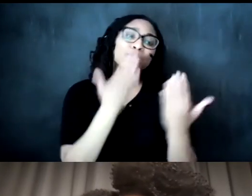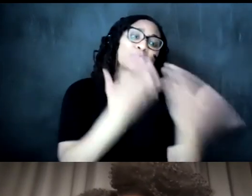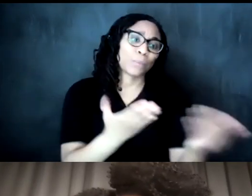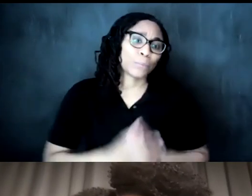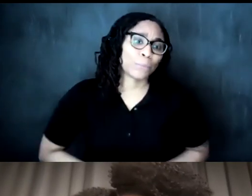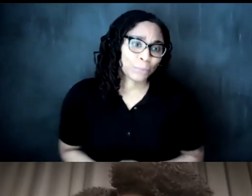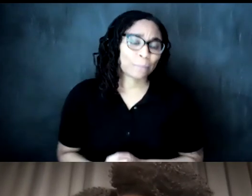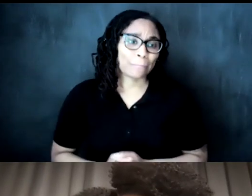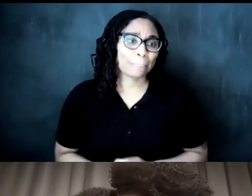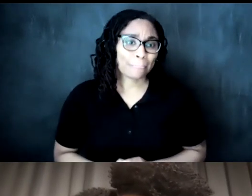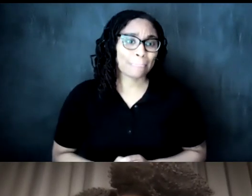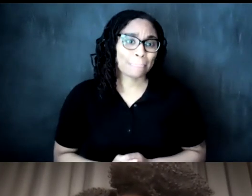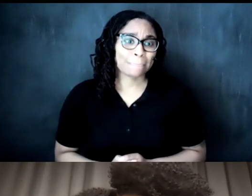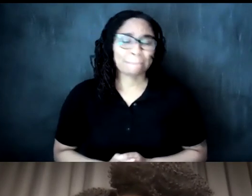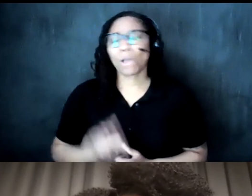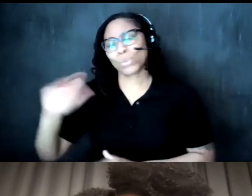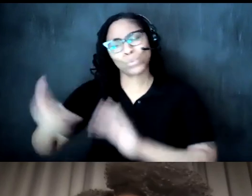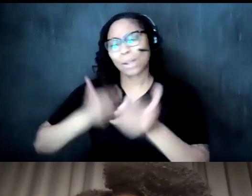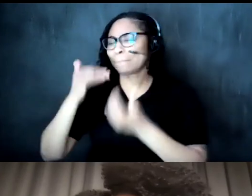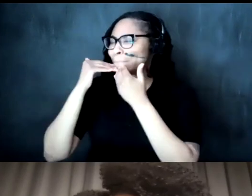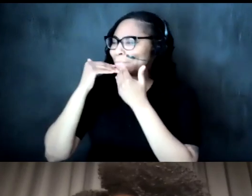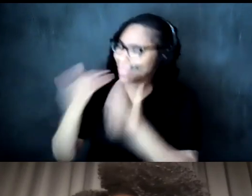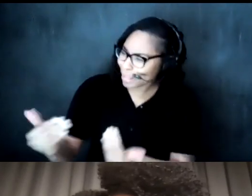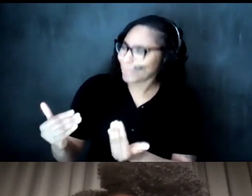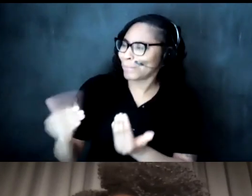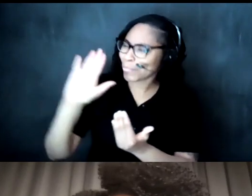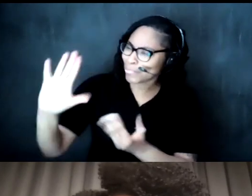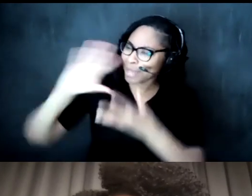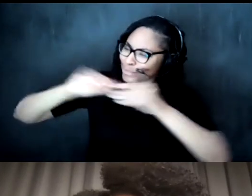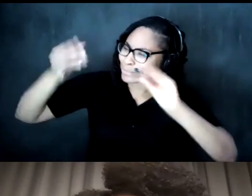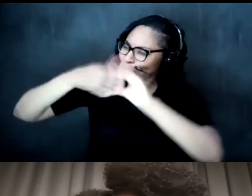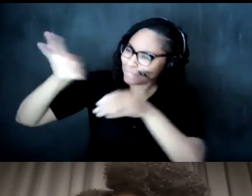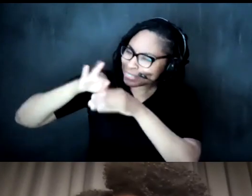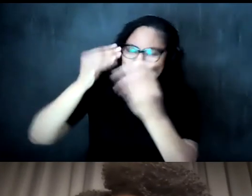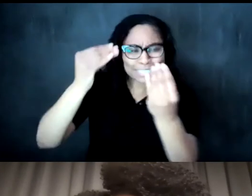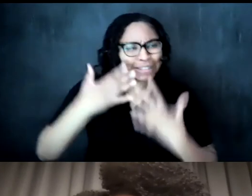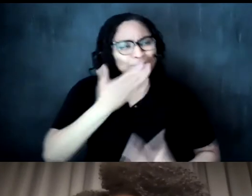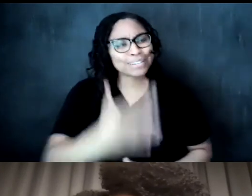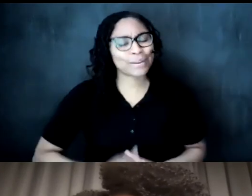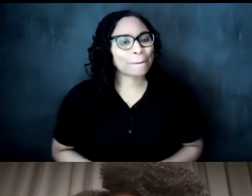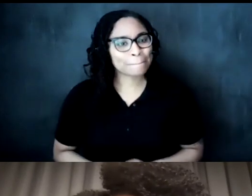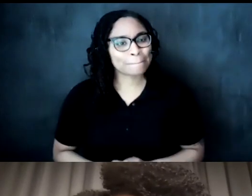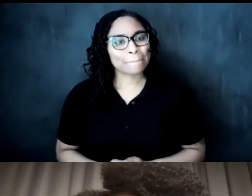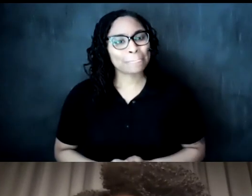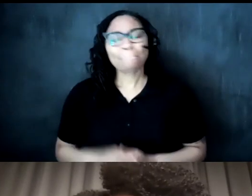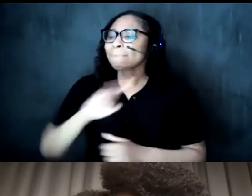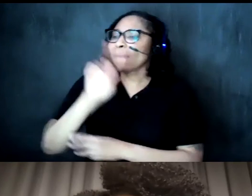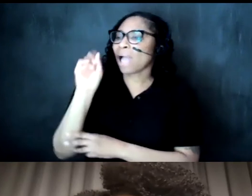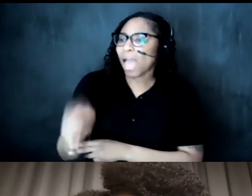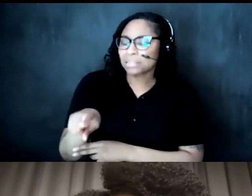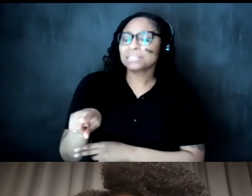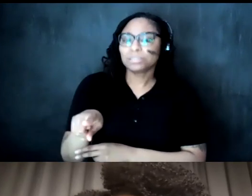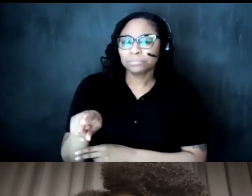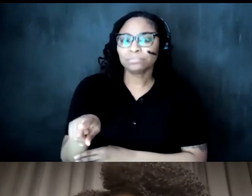thank you so welcome and thank you for sharing your t story um i would also ask um if anyone has